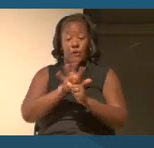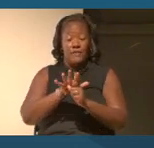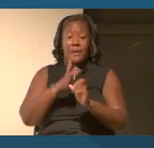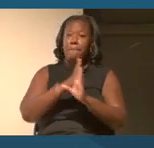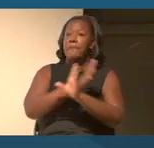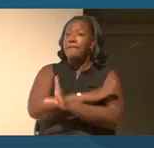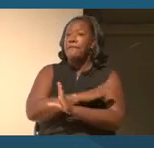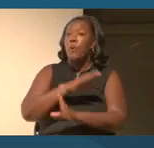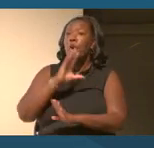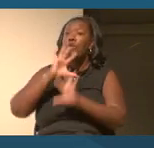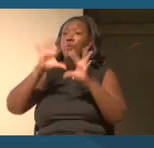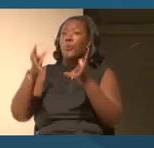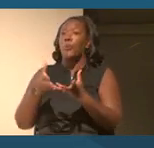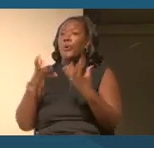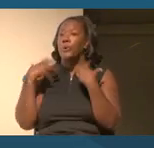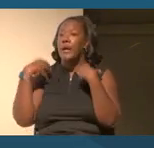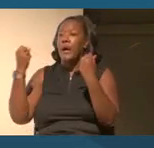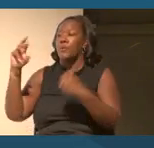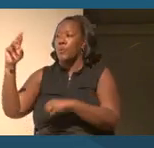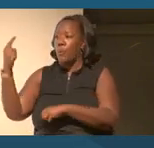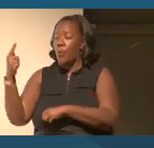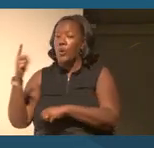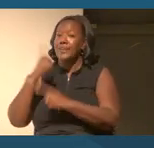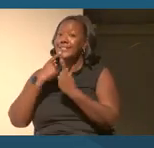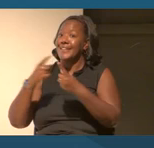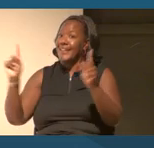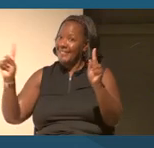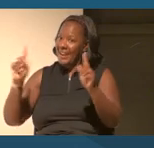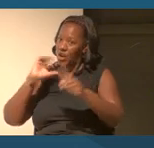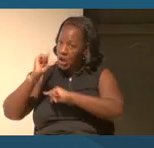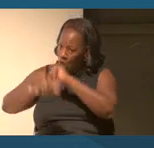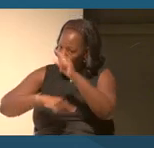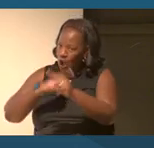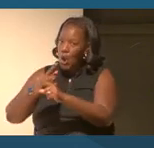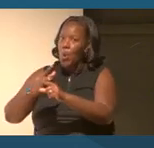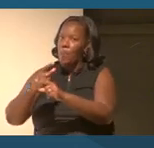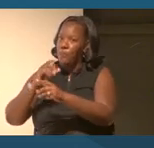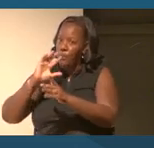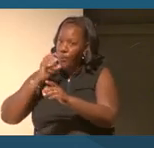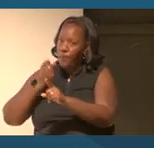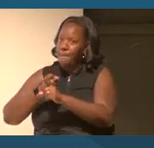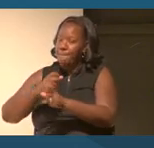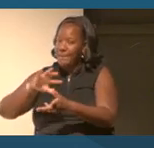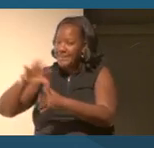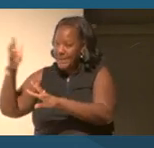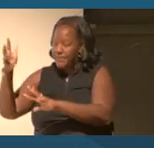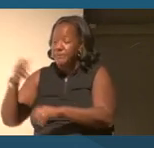declared the coronavirus a global pandemic, the San Francisco Chinatown community put